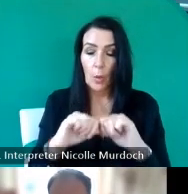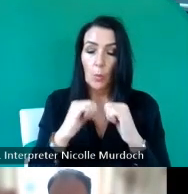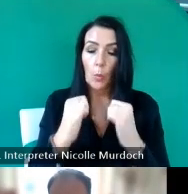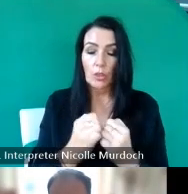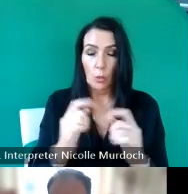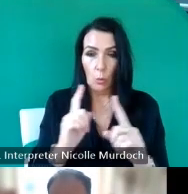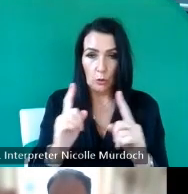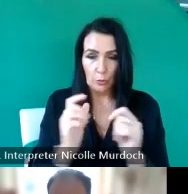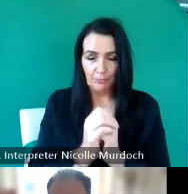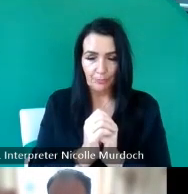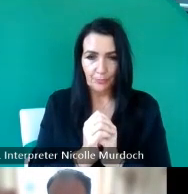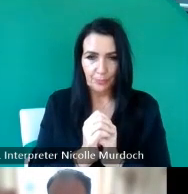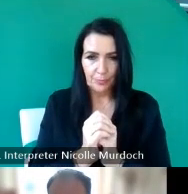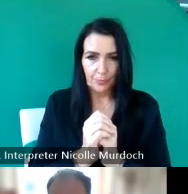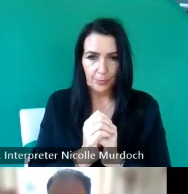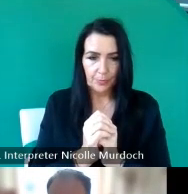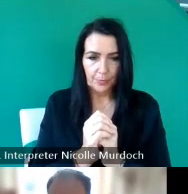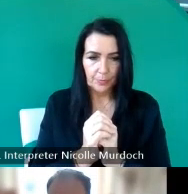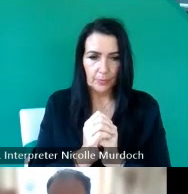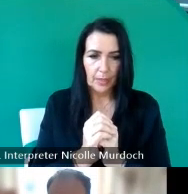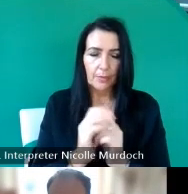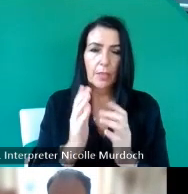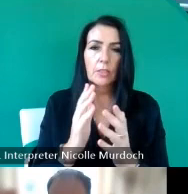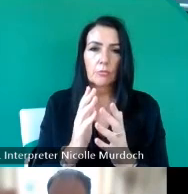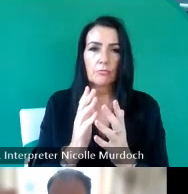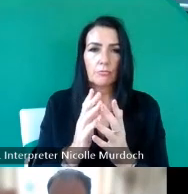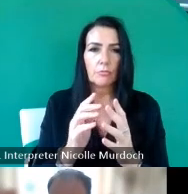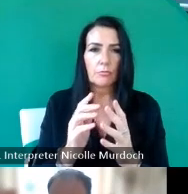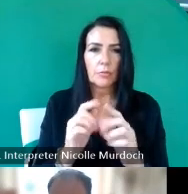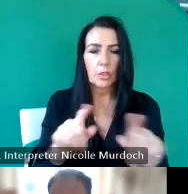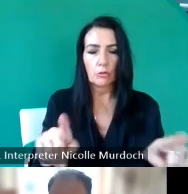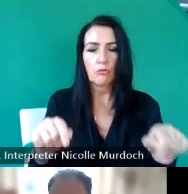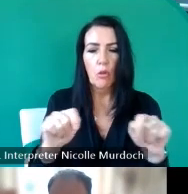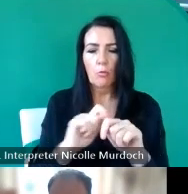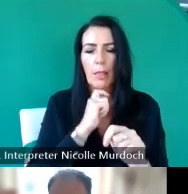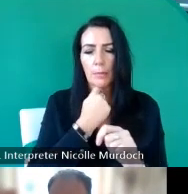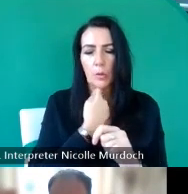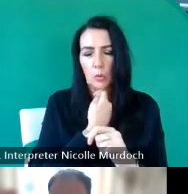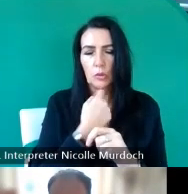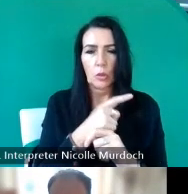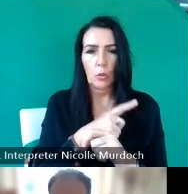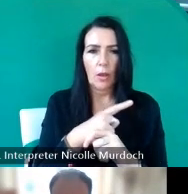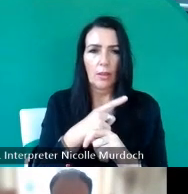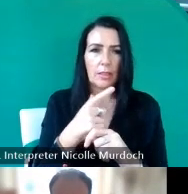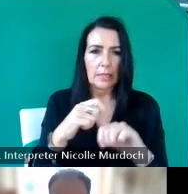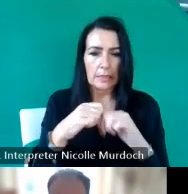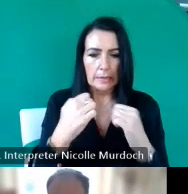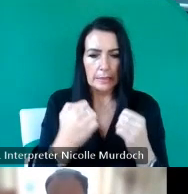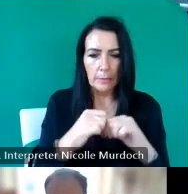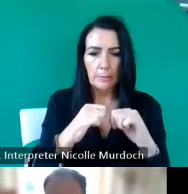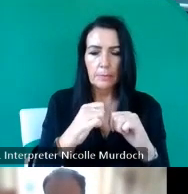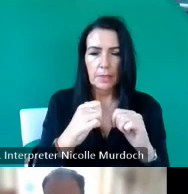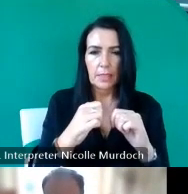just going to um mute this room Joanna so that you can give out the um team's workshops so yep